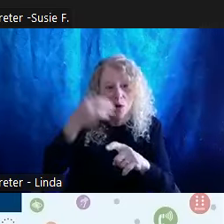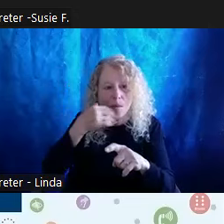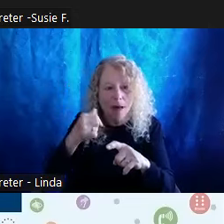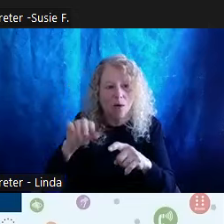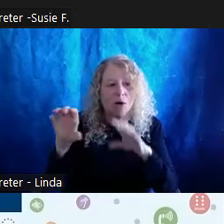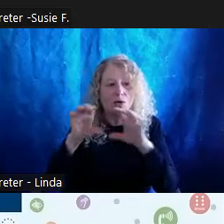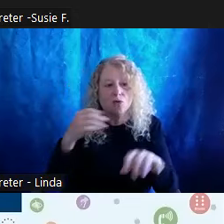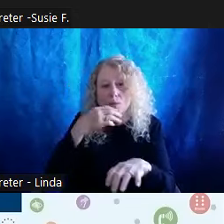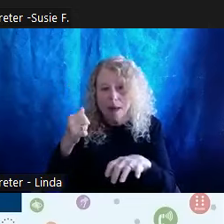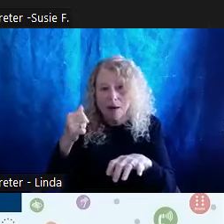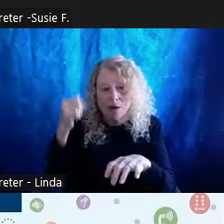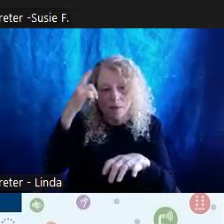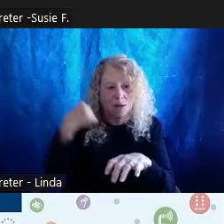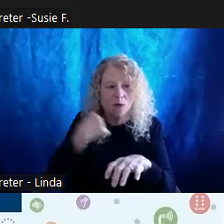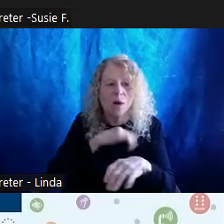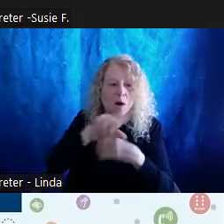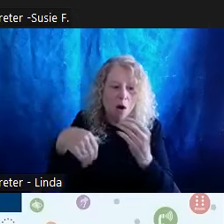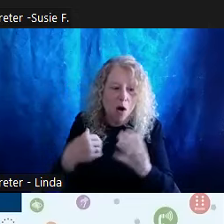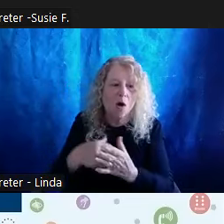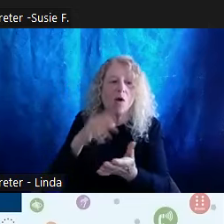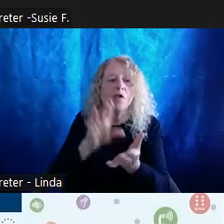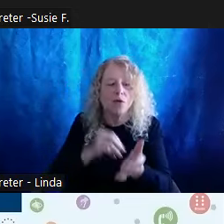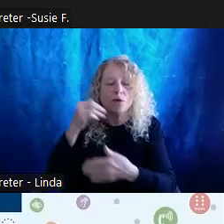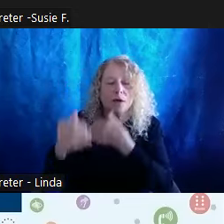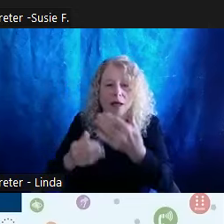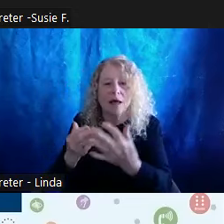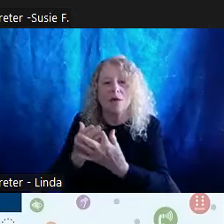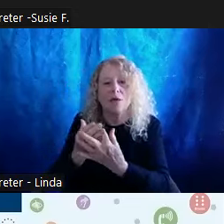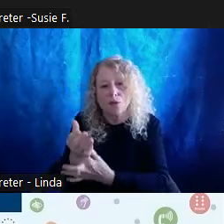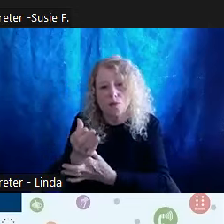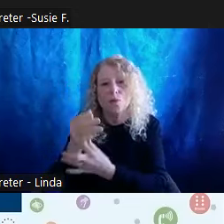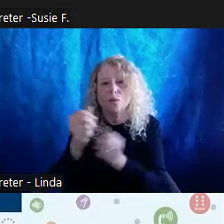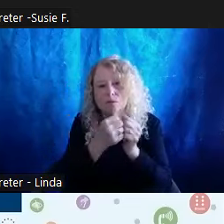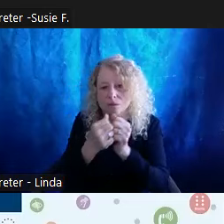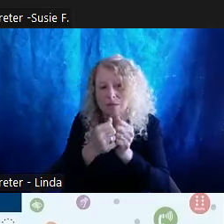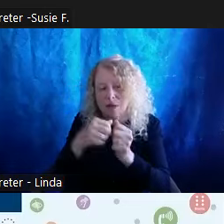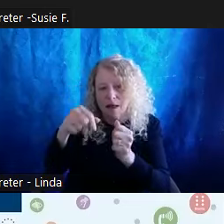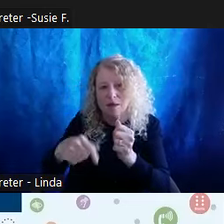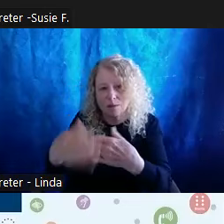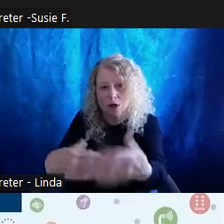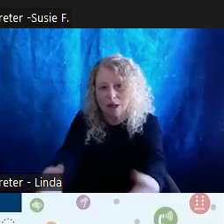through this process and we want to say thank you to everyone who's here with us today to be part of this